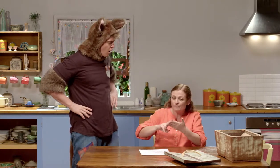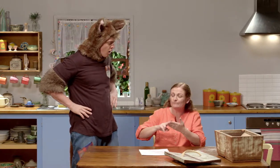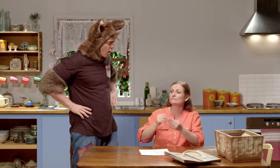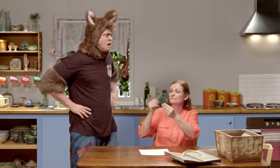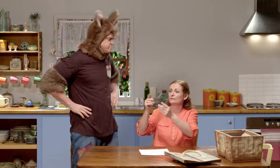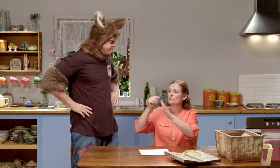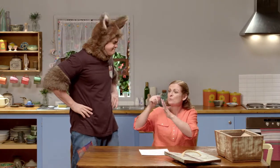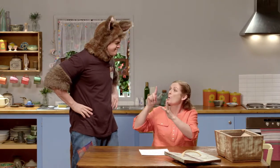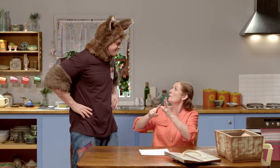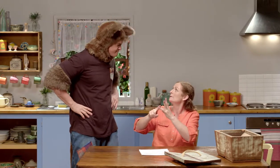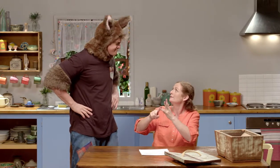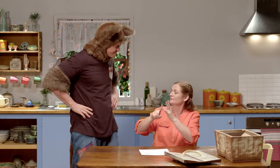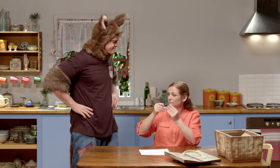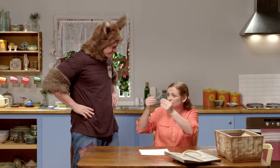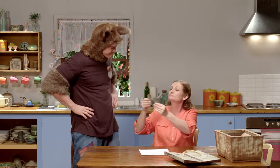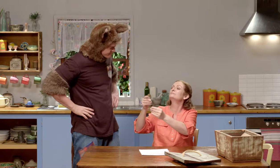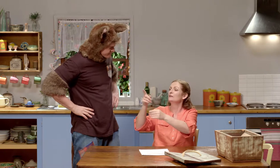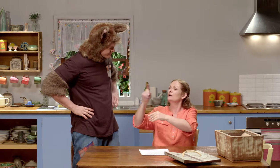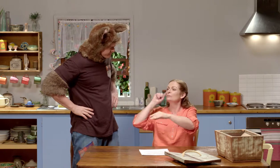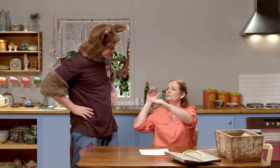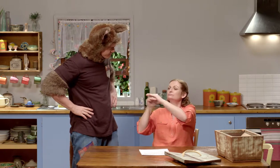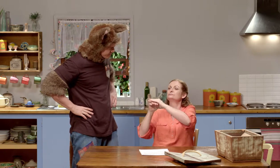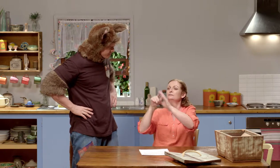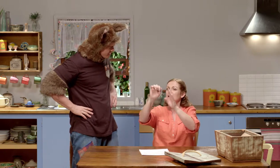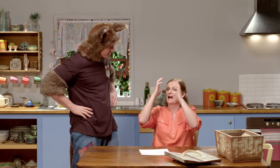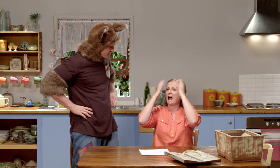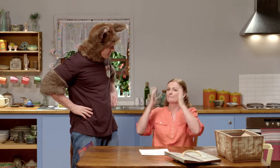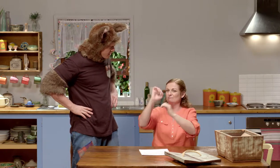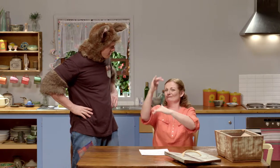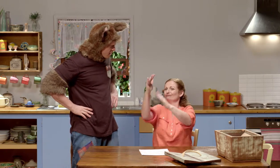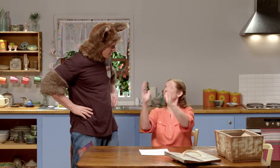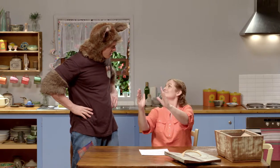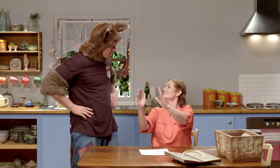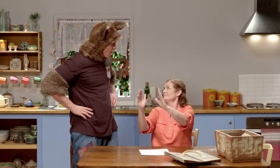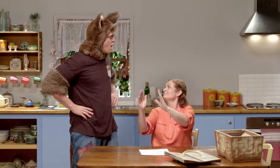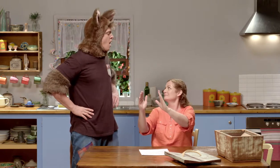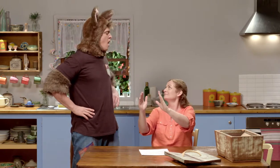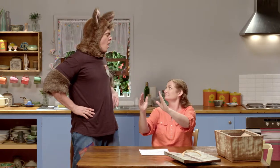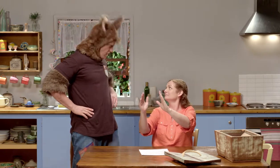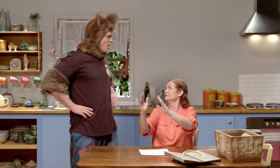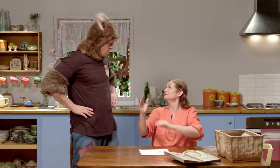You put a stamp on it, then you go to the post office and they will put it in Amanda's letterbox.